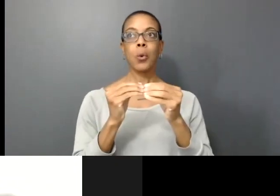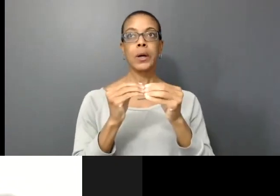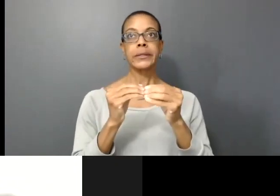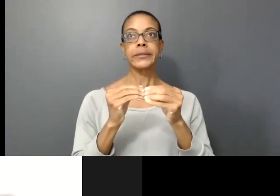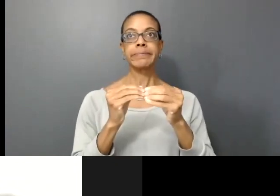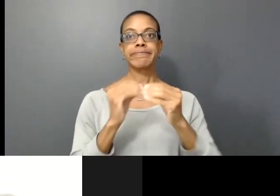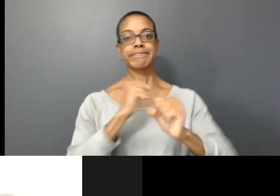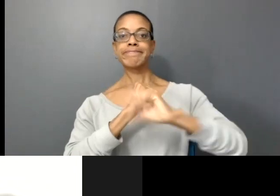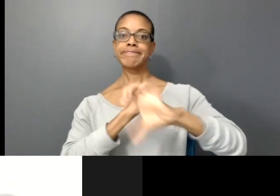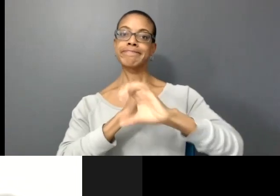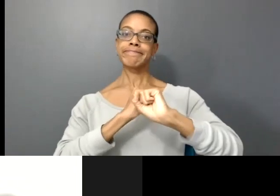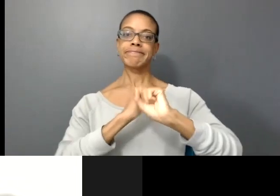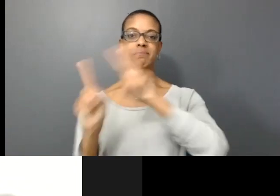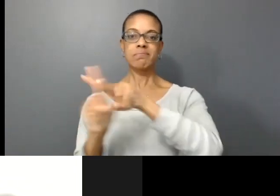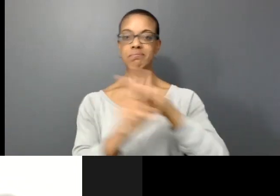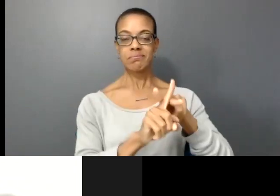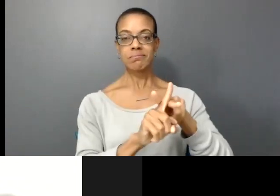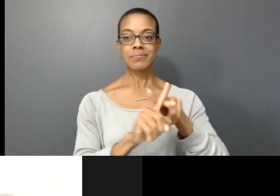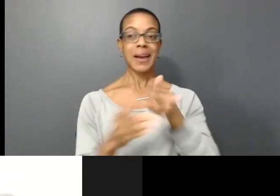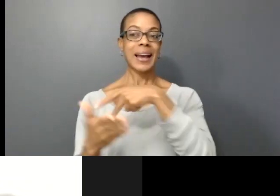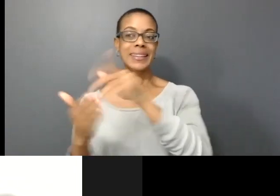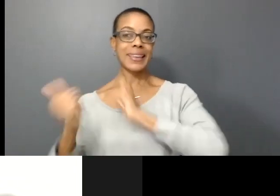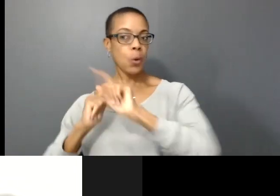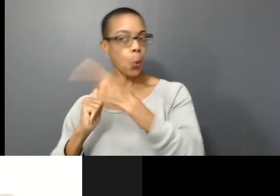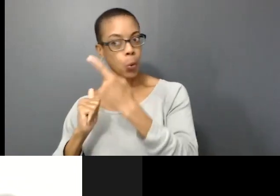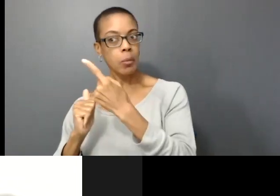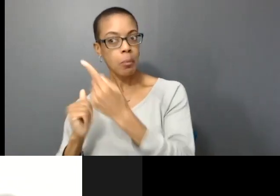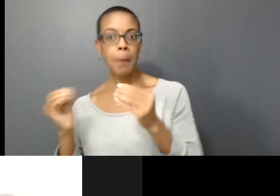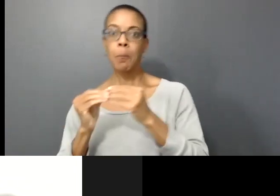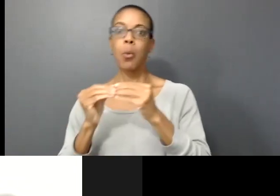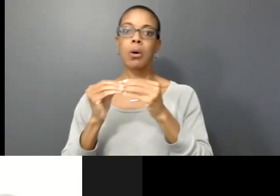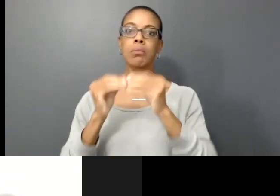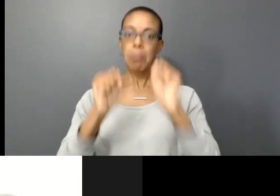so not just within dance and theater, so just show some of the possibility that you can